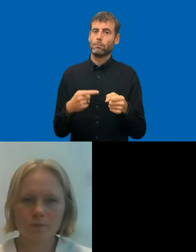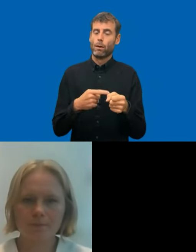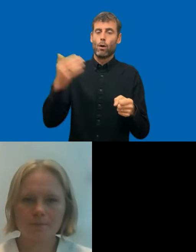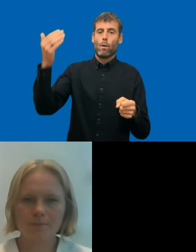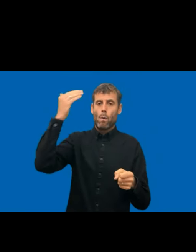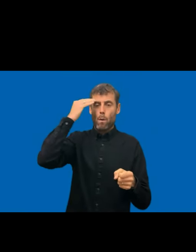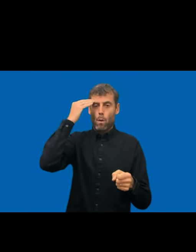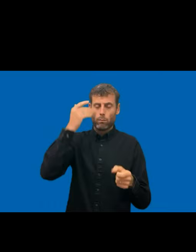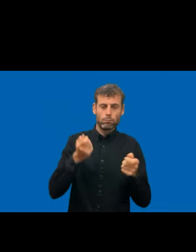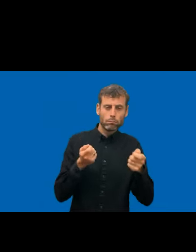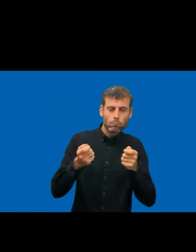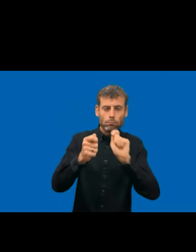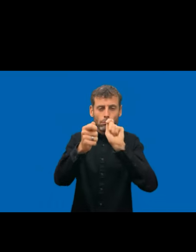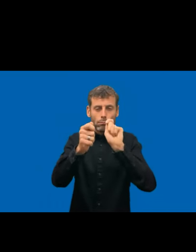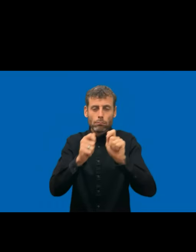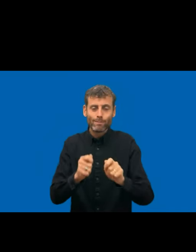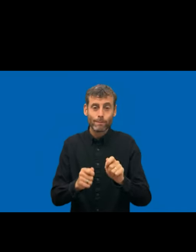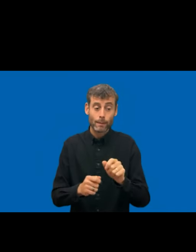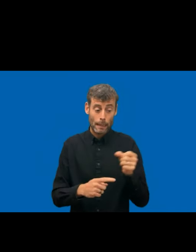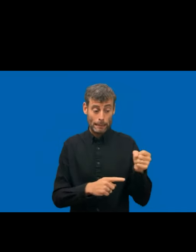not from everyone, but in general in Germany at the federal level